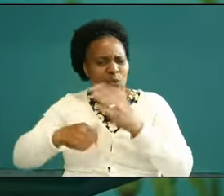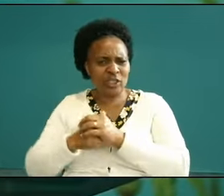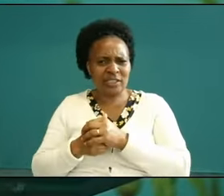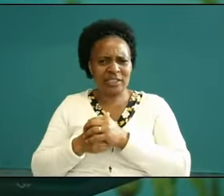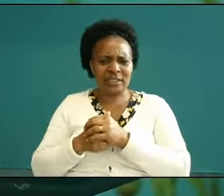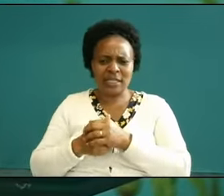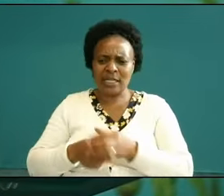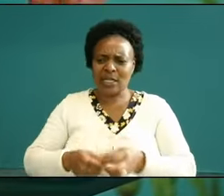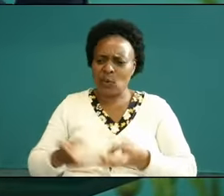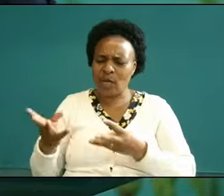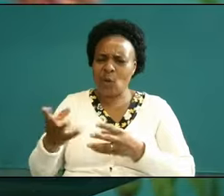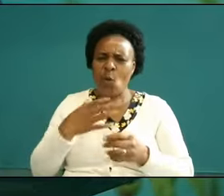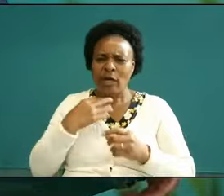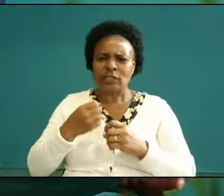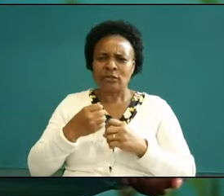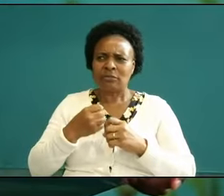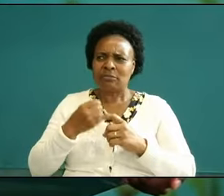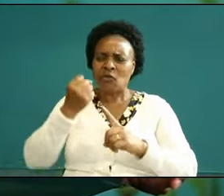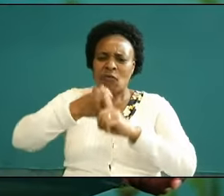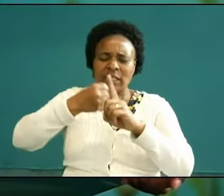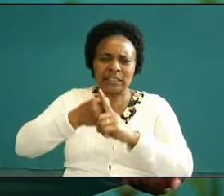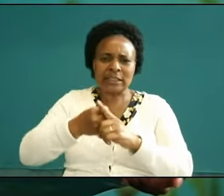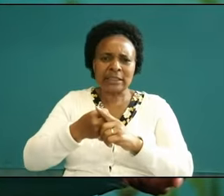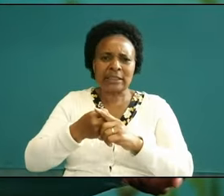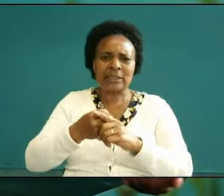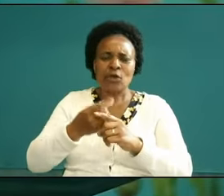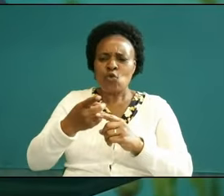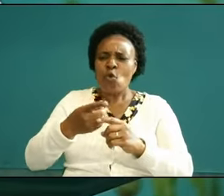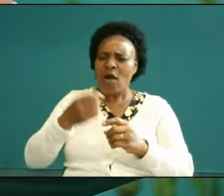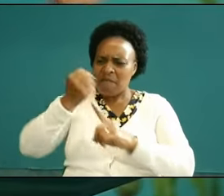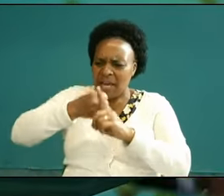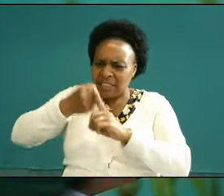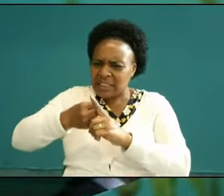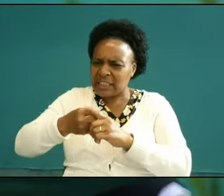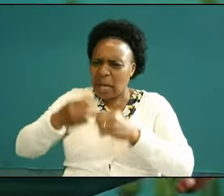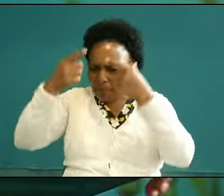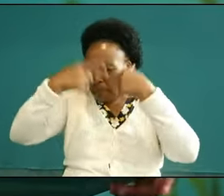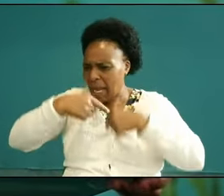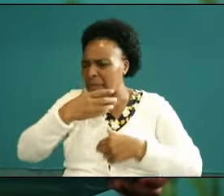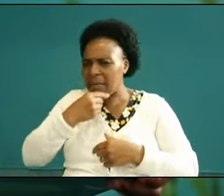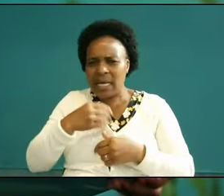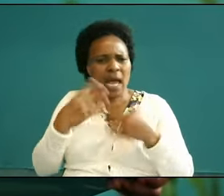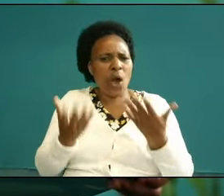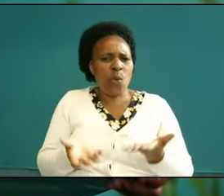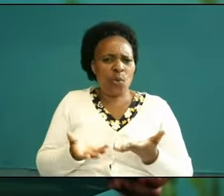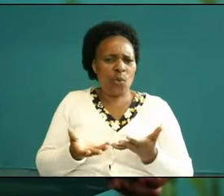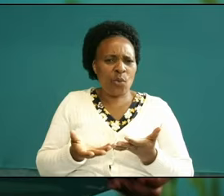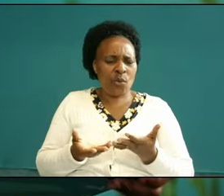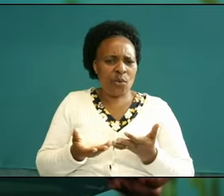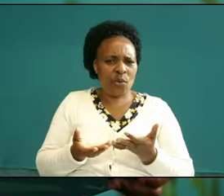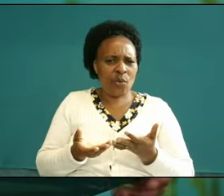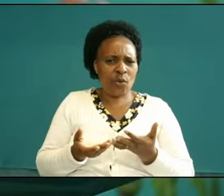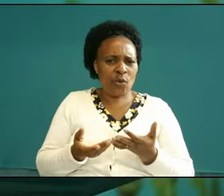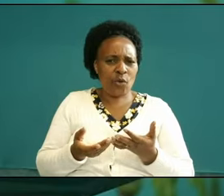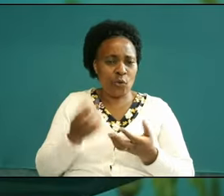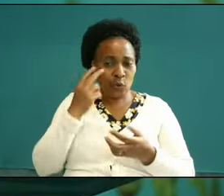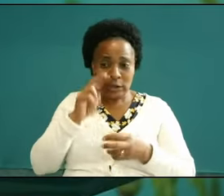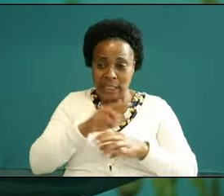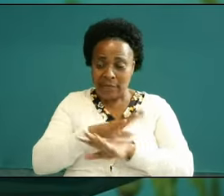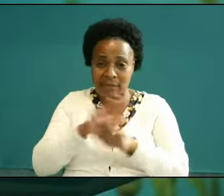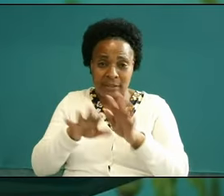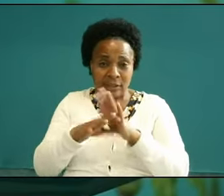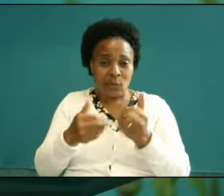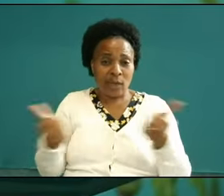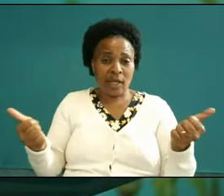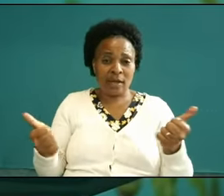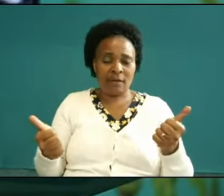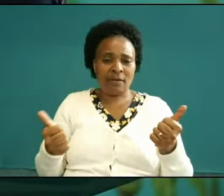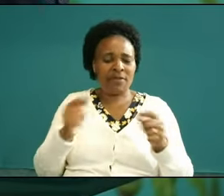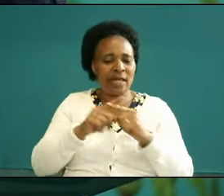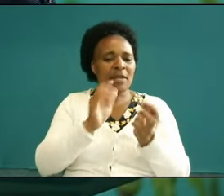to fight and you fighting a blind man how can you lose that battle you see Paul says hey hey